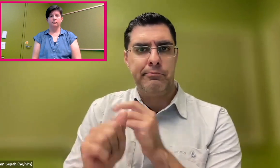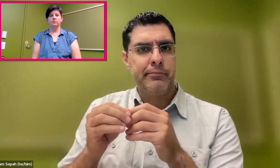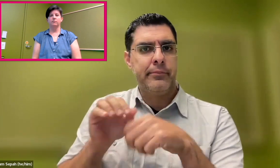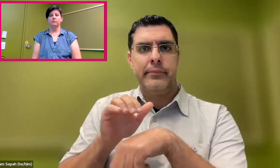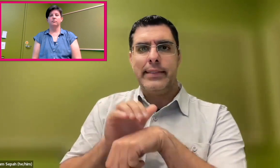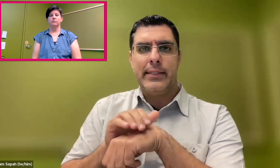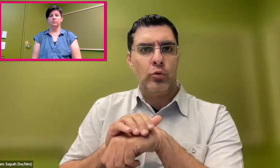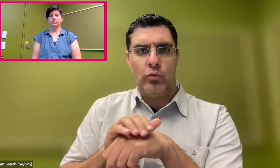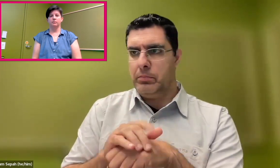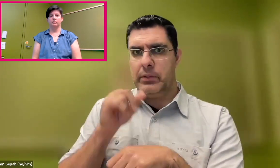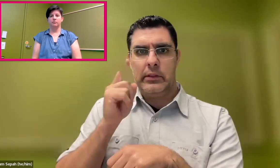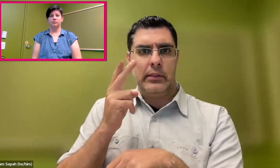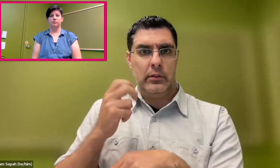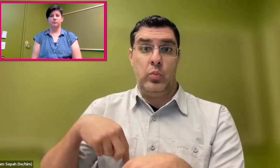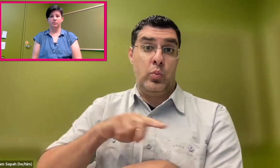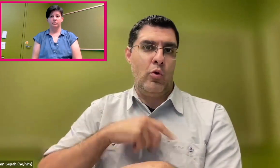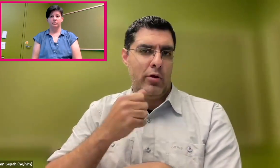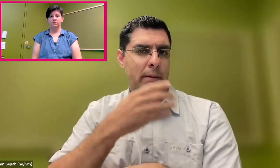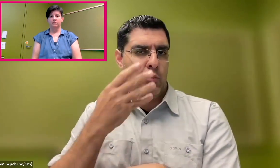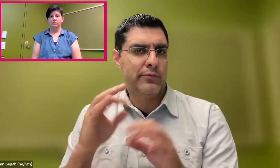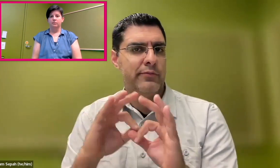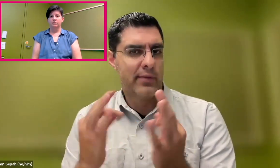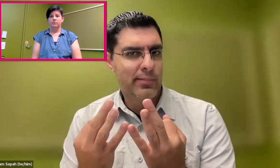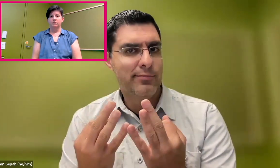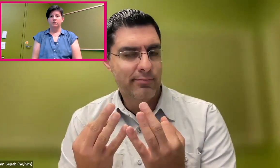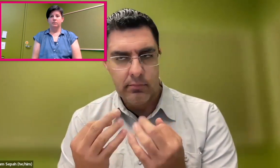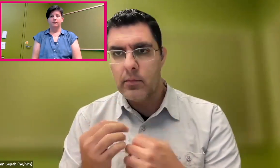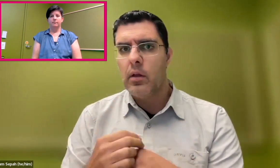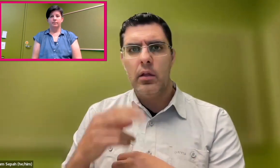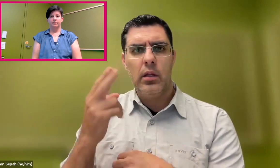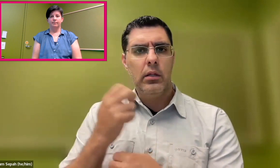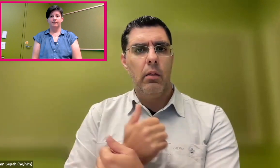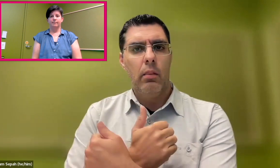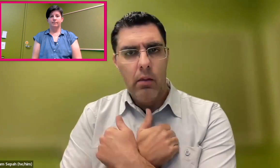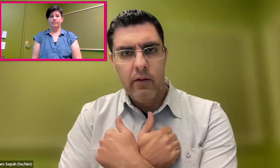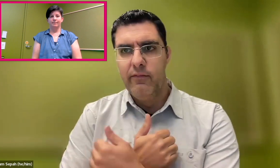he is not fluent in English. We are an immigrant family.